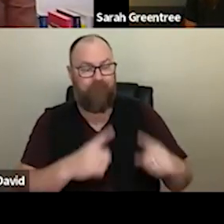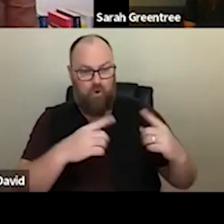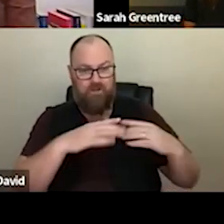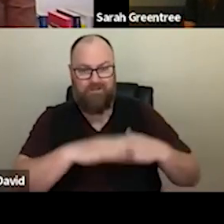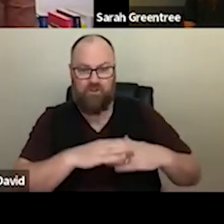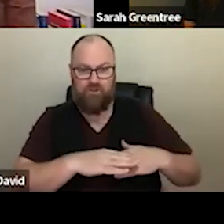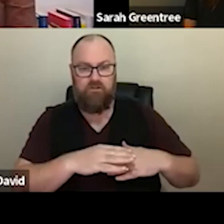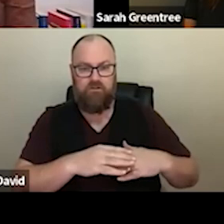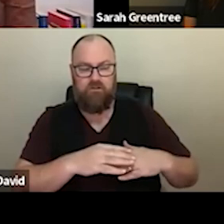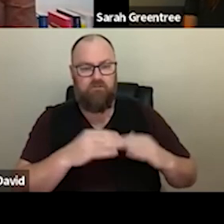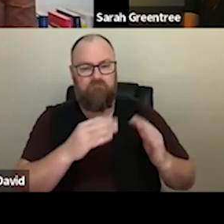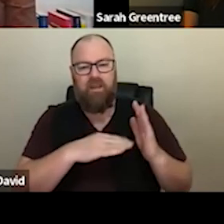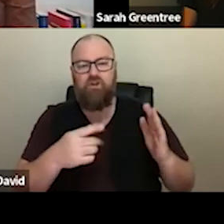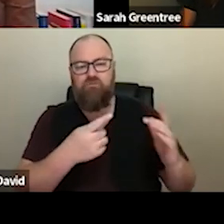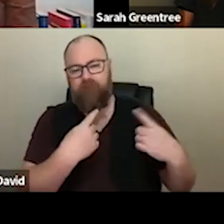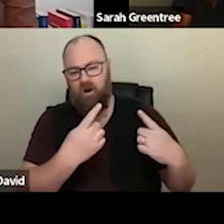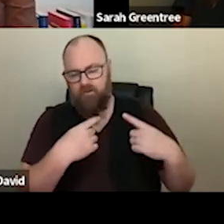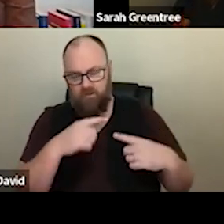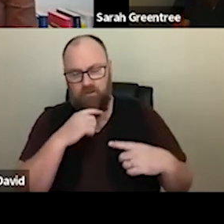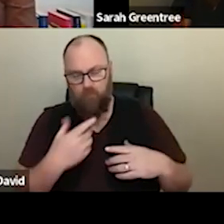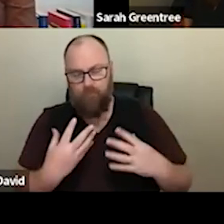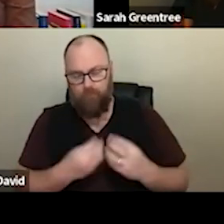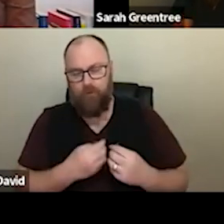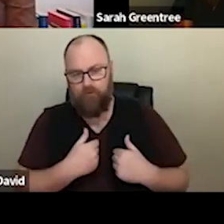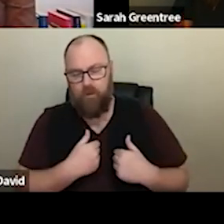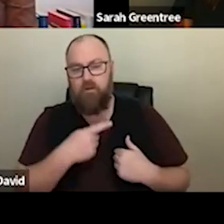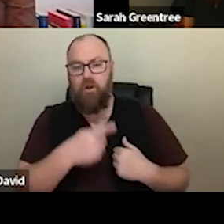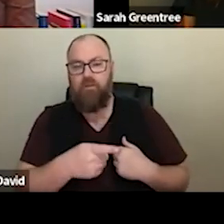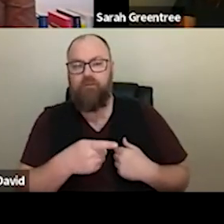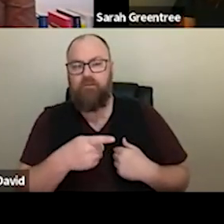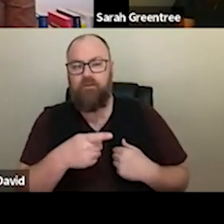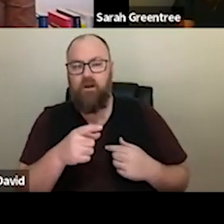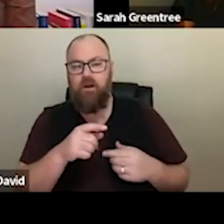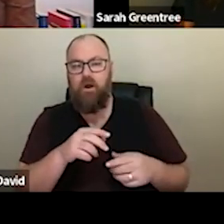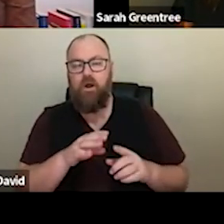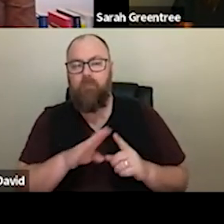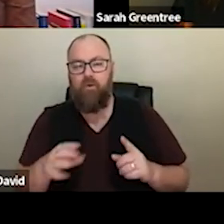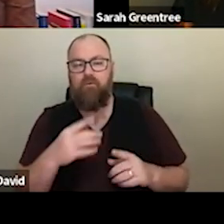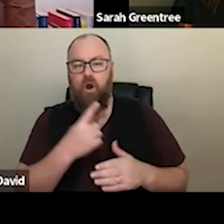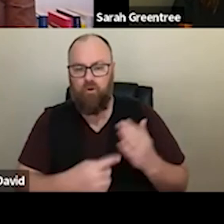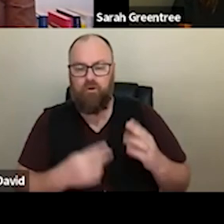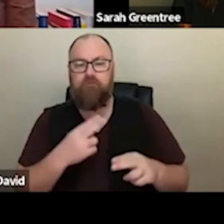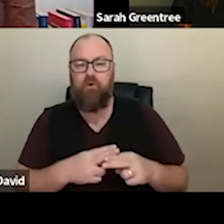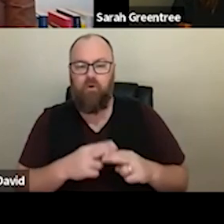panel is only open to First Nations organisations that have either 51% or more First Nations representation on their sort of board, or governance structure We'll have first nations. Industry advisors who sit on this panel, This panels are only